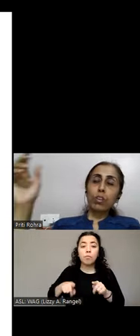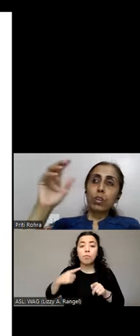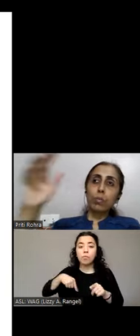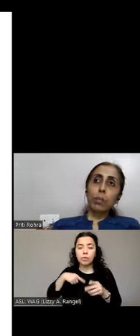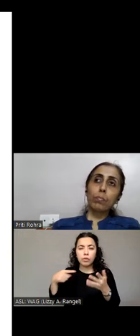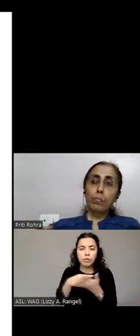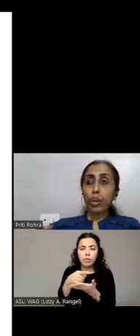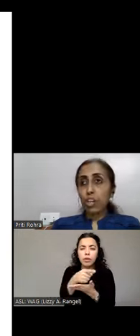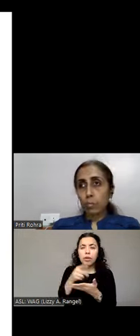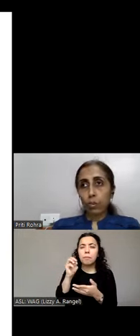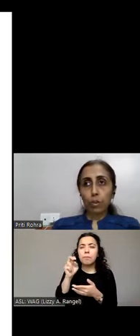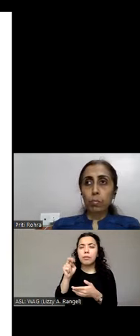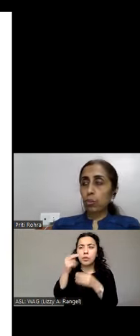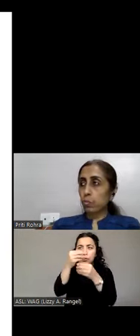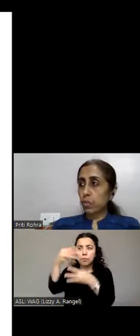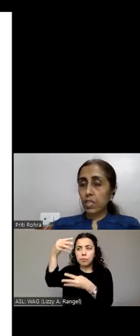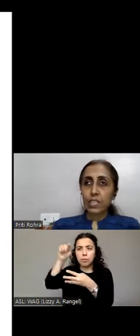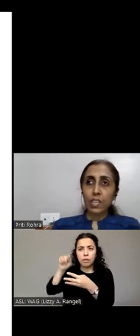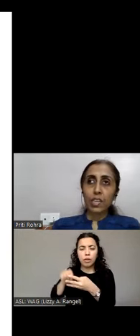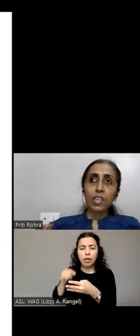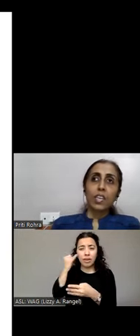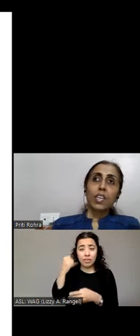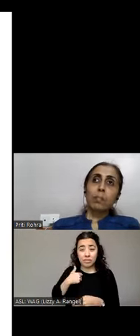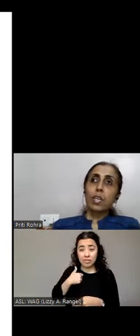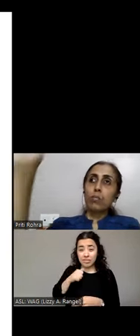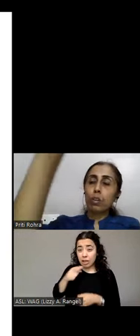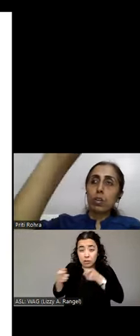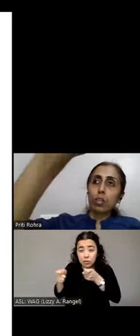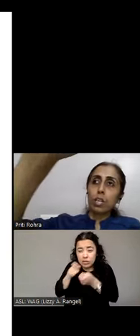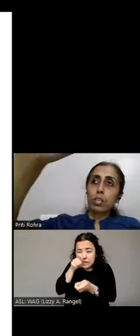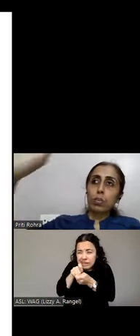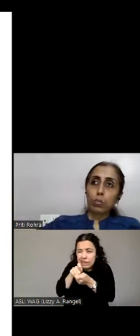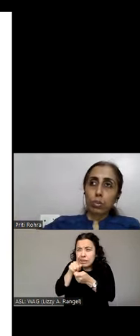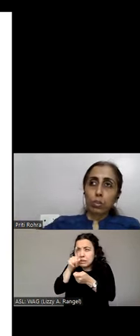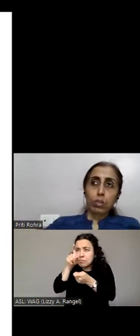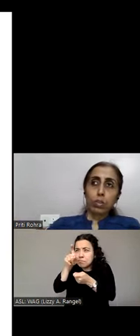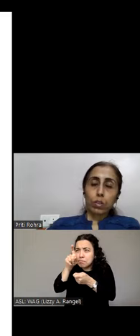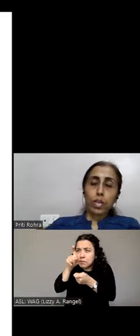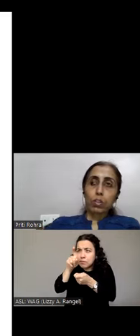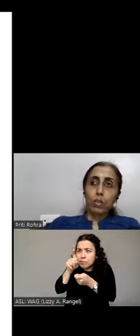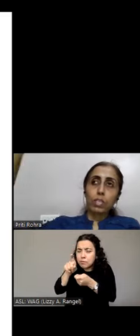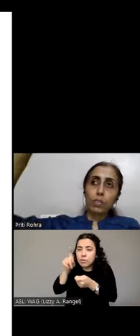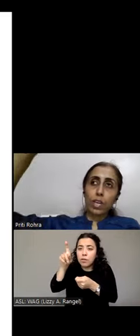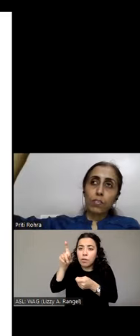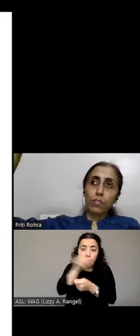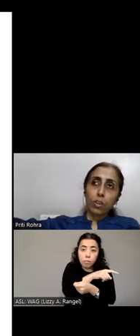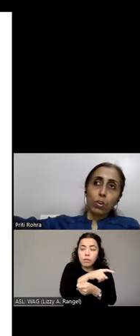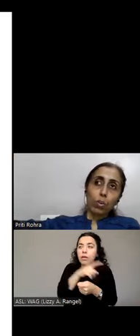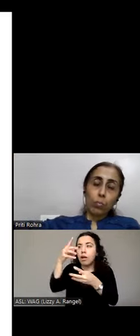control our pointer or the mouse precisely the menu will tend to close. So once we have opened